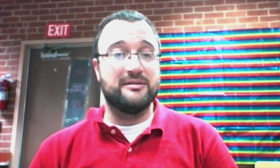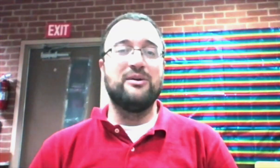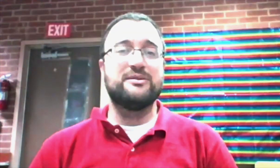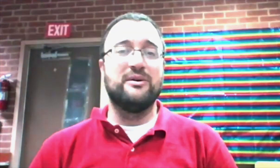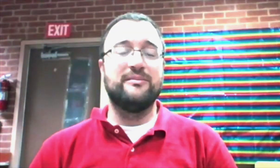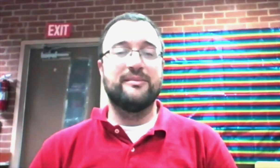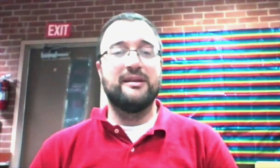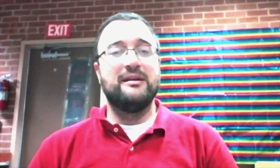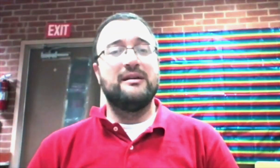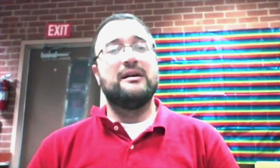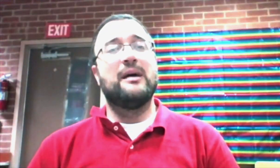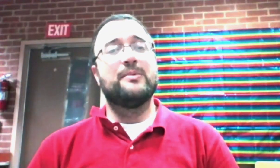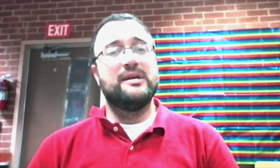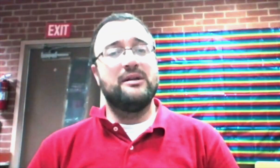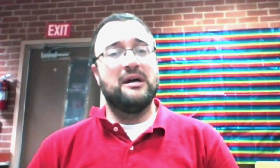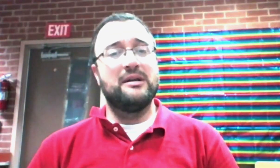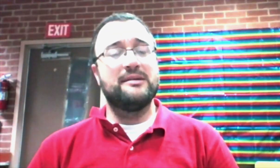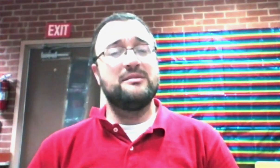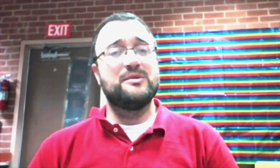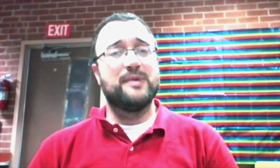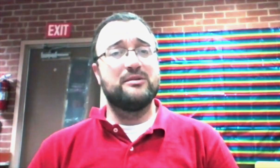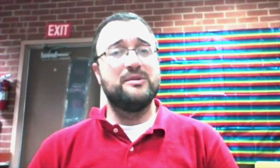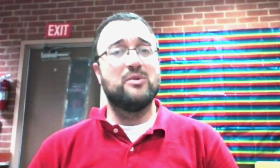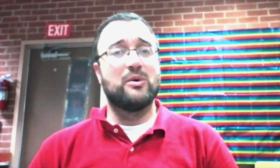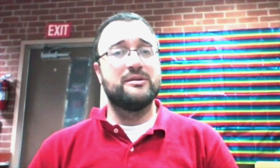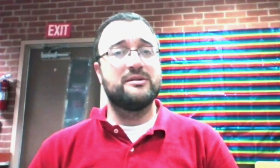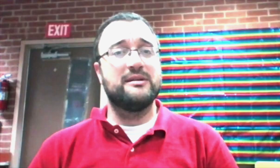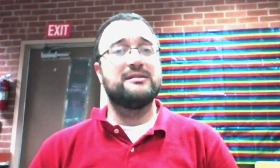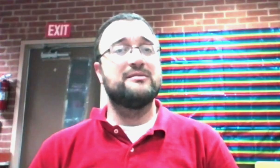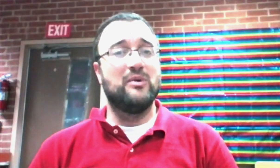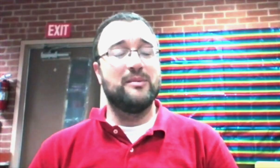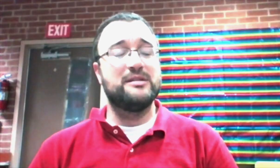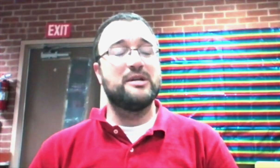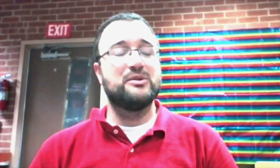So I present on autism spectrum disorders. That's one of my specialties.